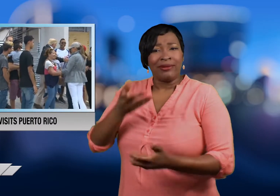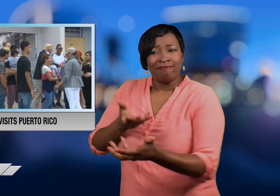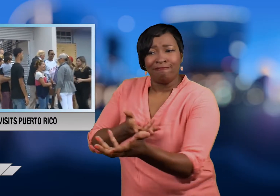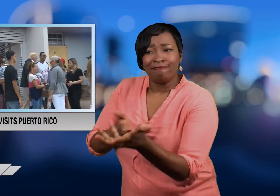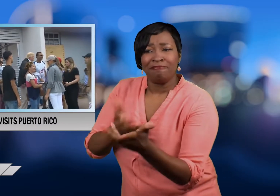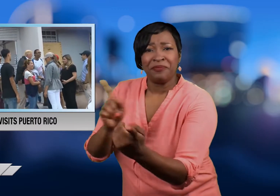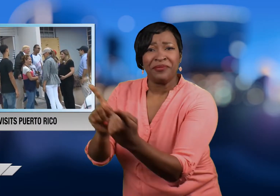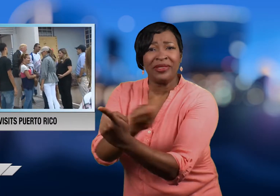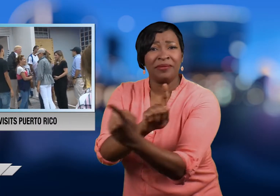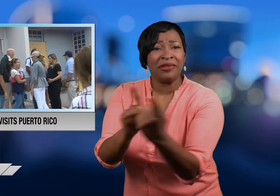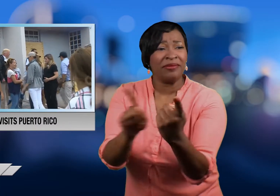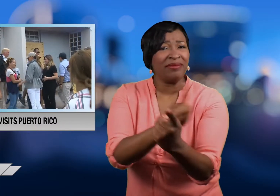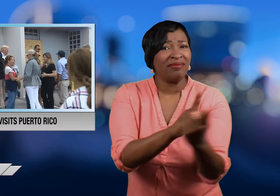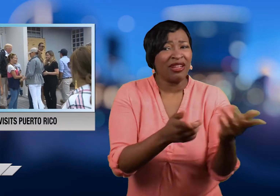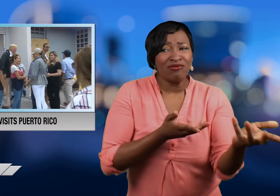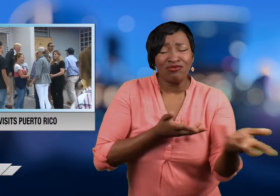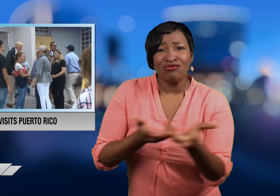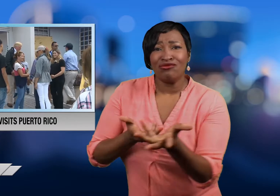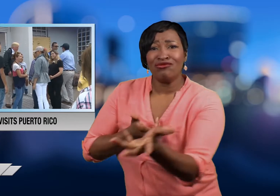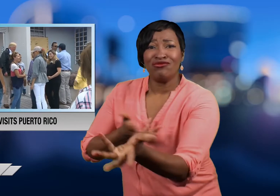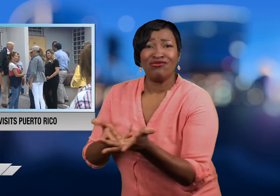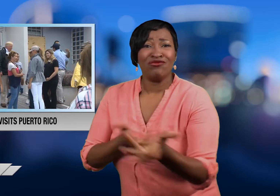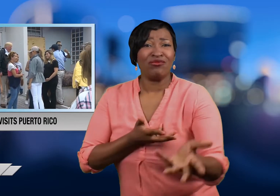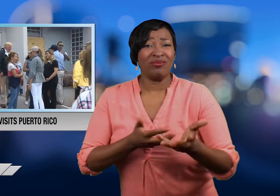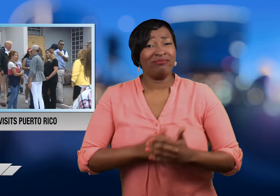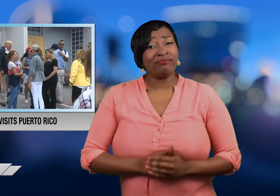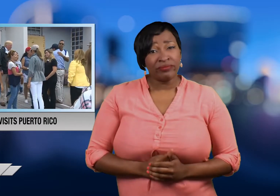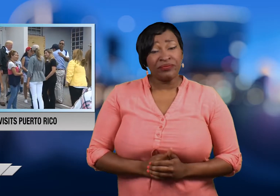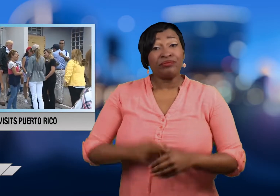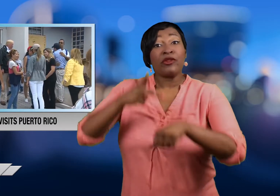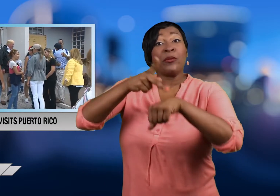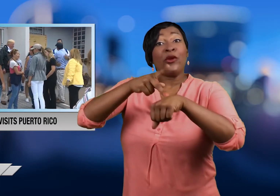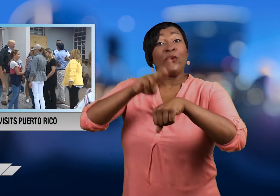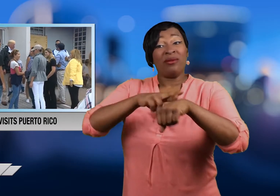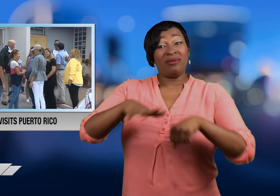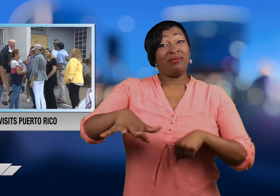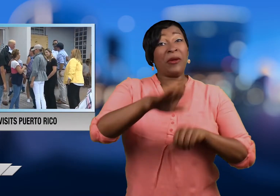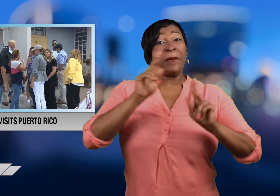affected by the storm. The people of Puerto Rico are